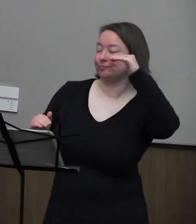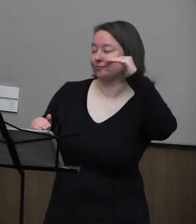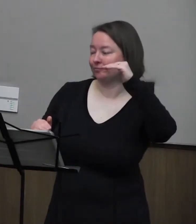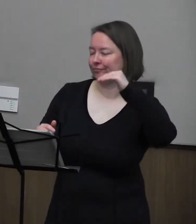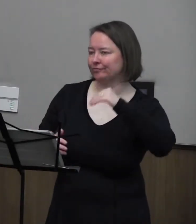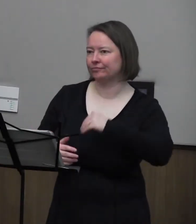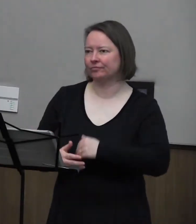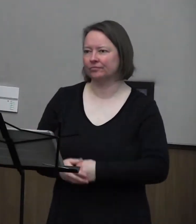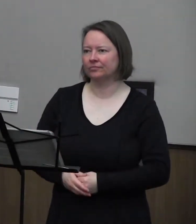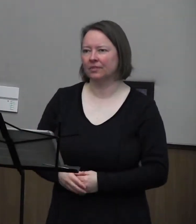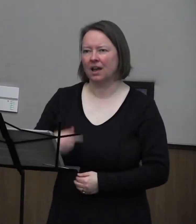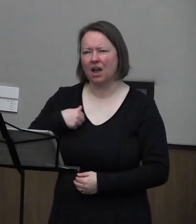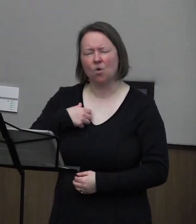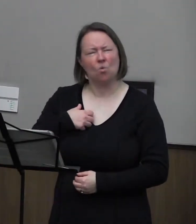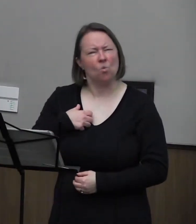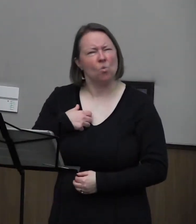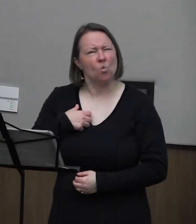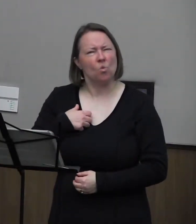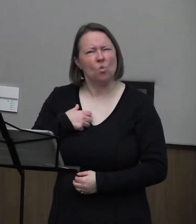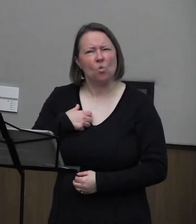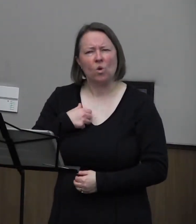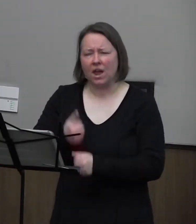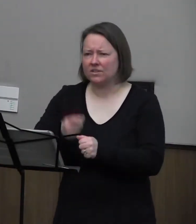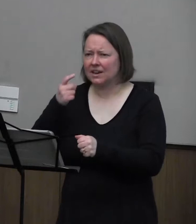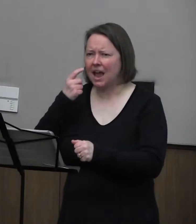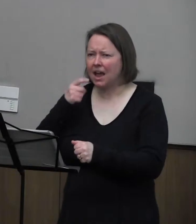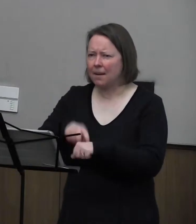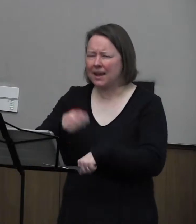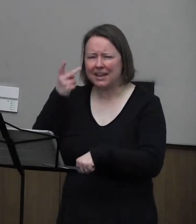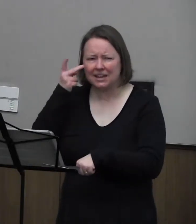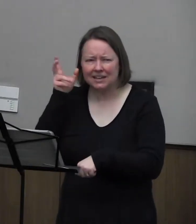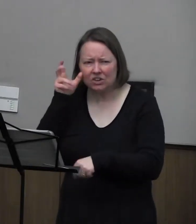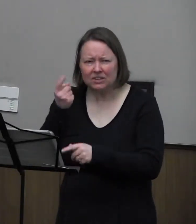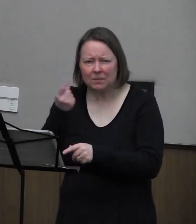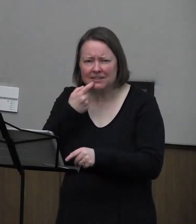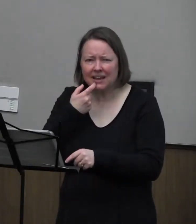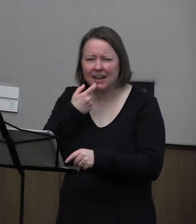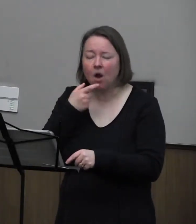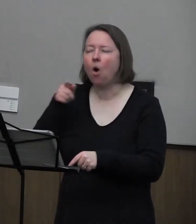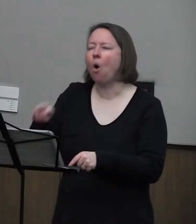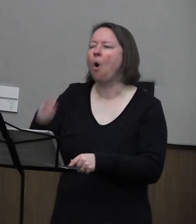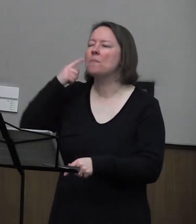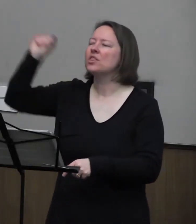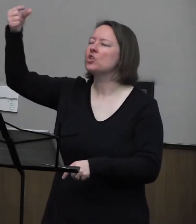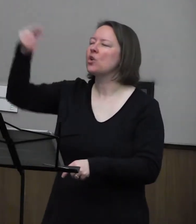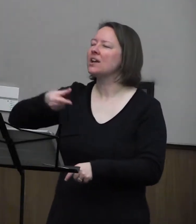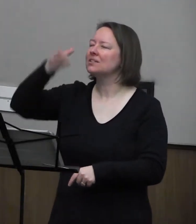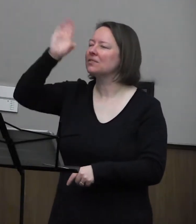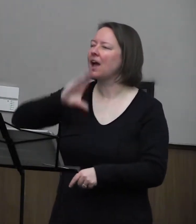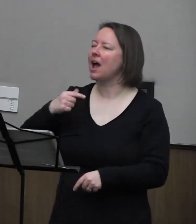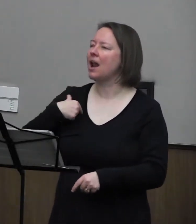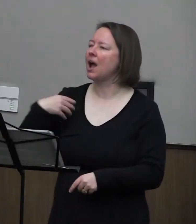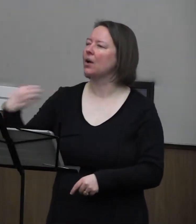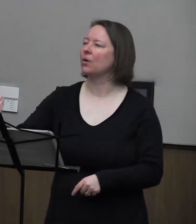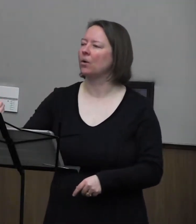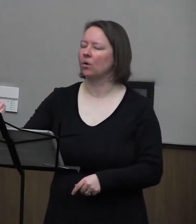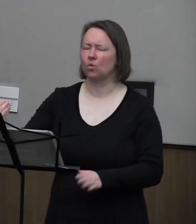I cringe each time I hear someone say, there, but for the grace, of God, go I.